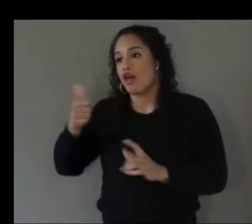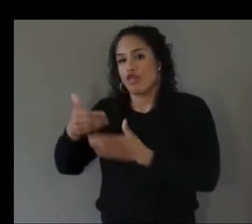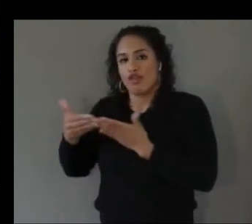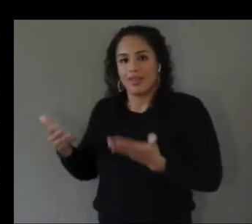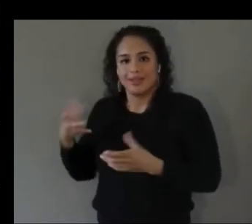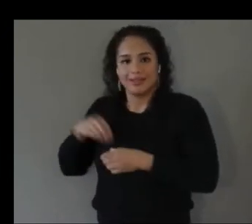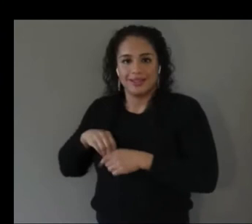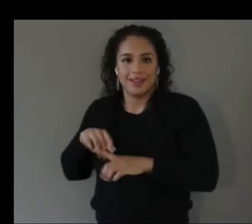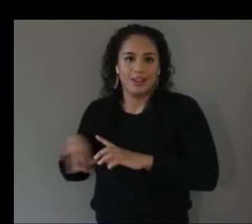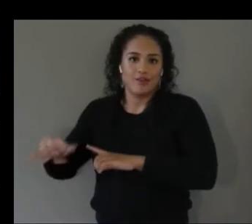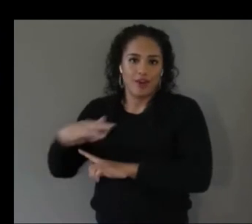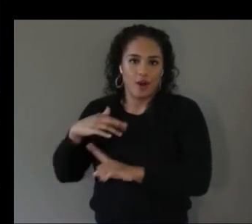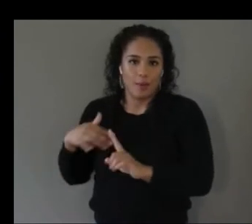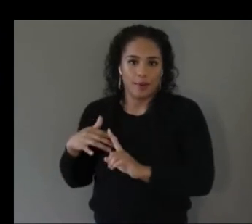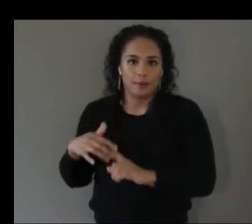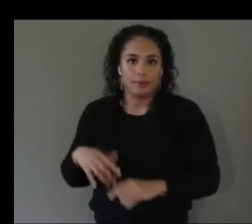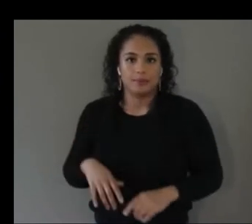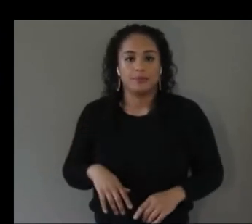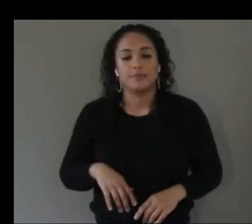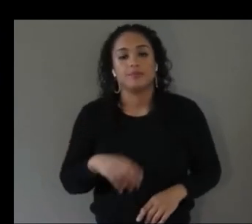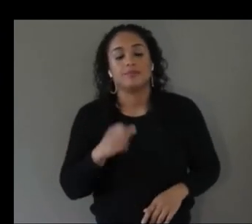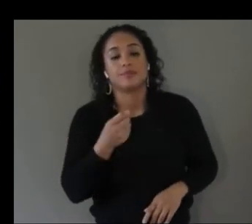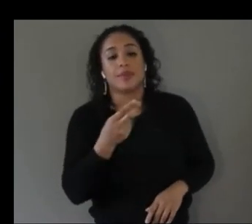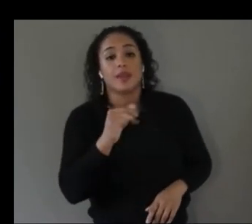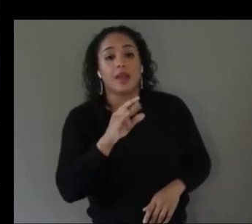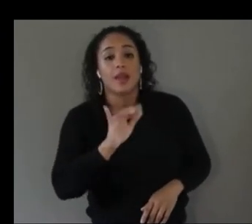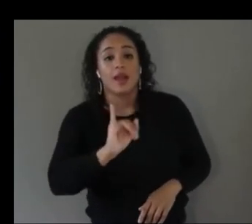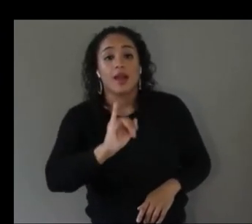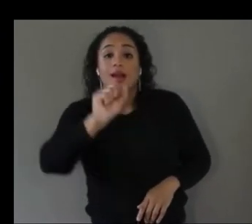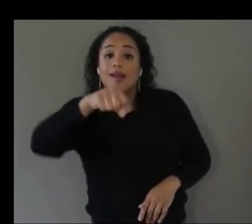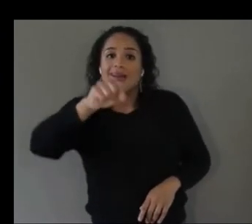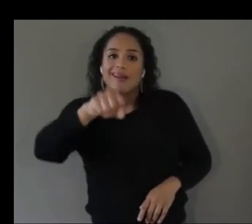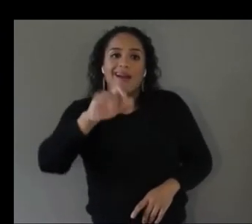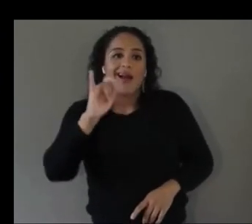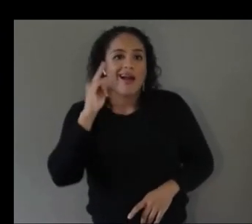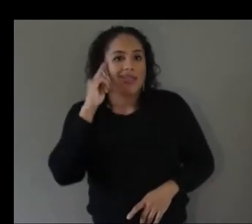yeah yeah i think it's also interesting that a lot of the information that you want to get